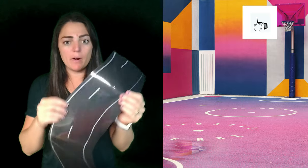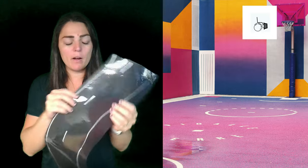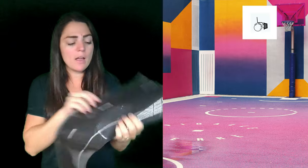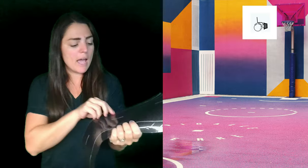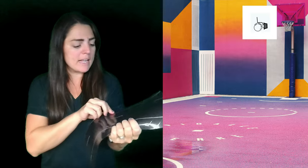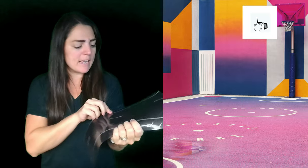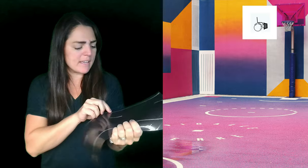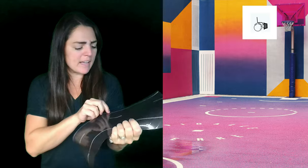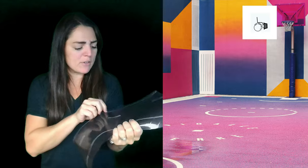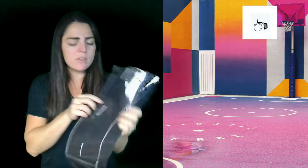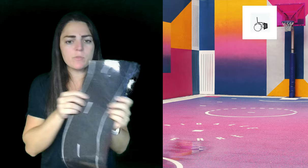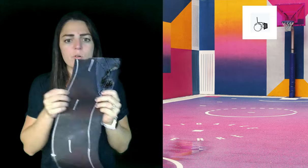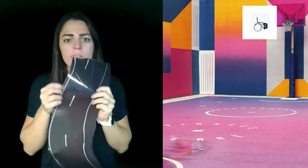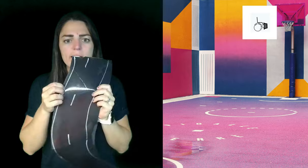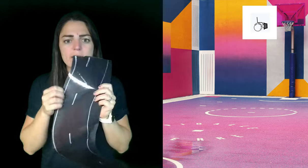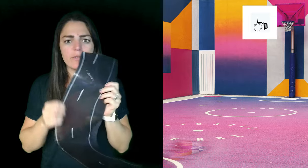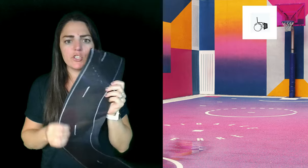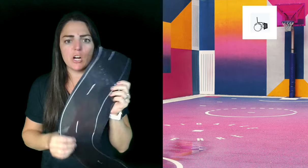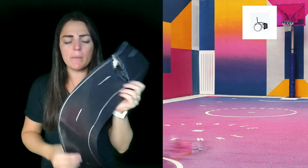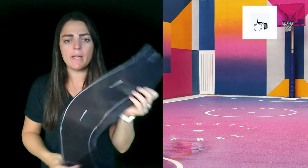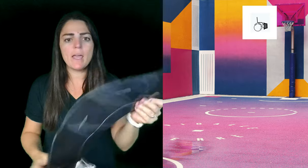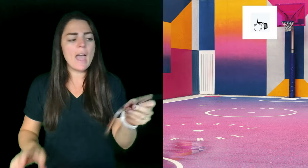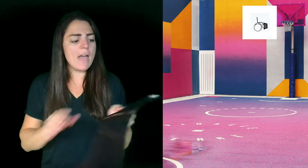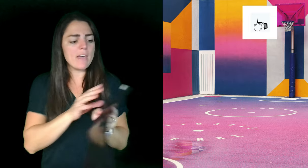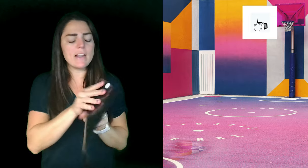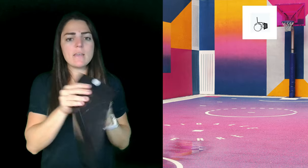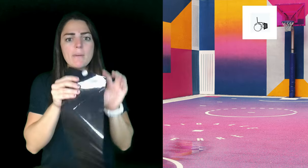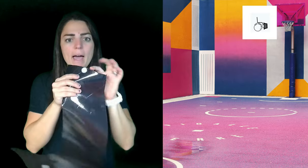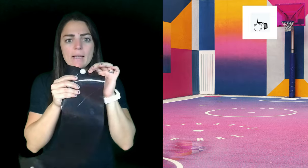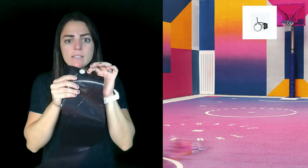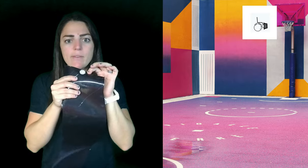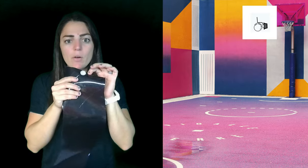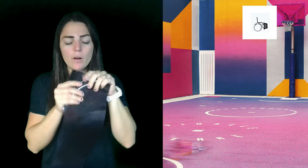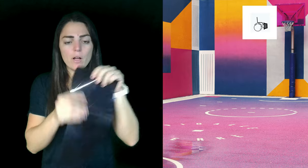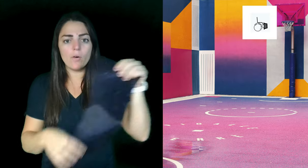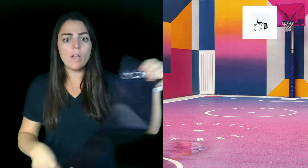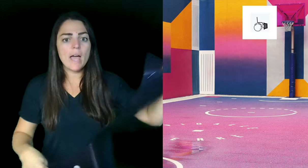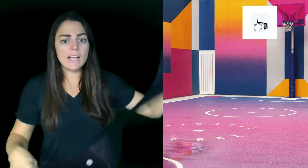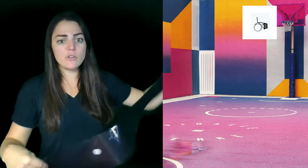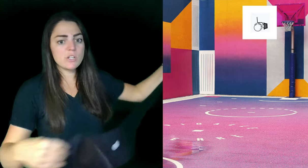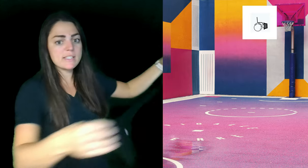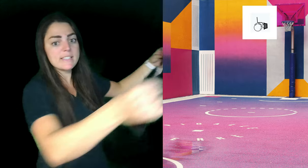black paper and I think I use some sort of like a silver Sharpie and then on the back is velcro and